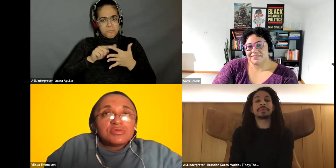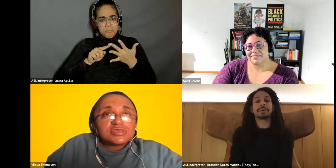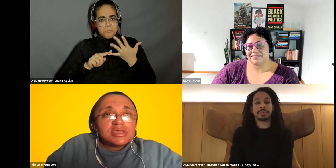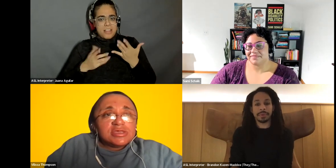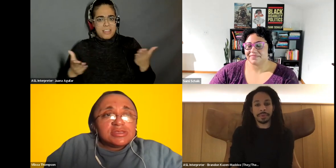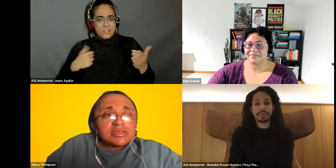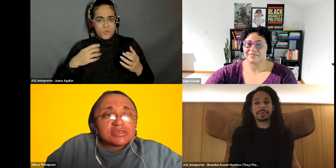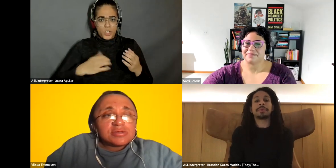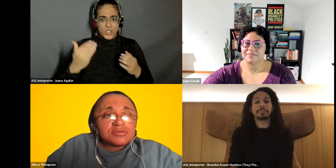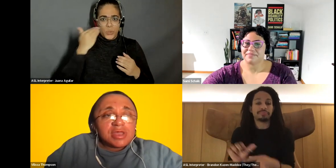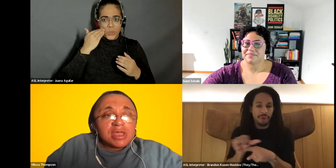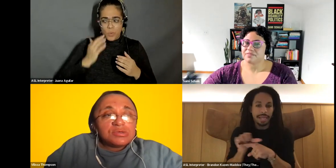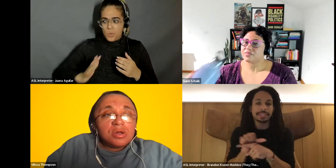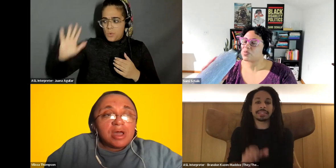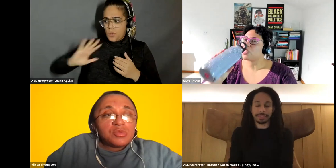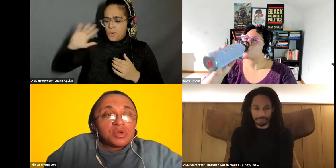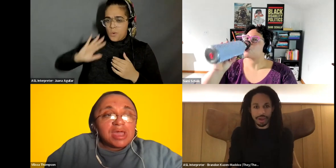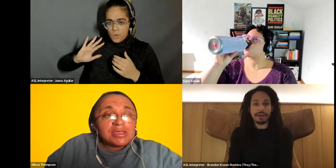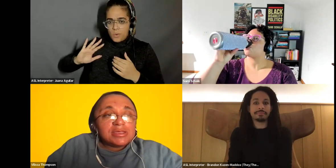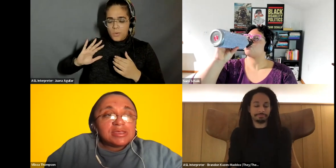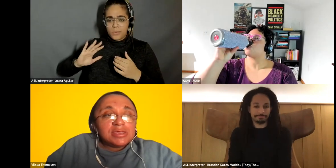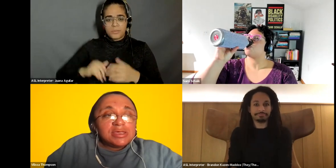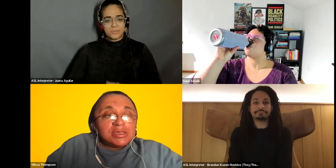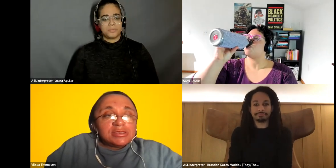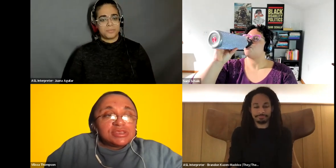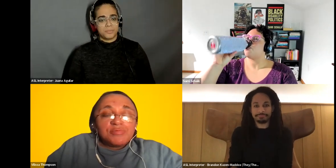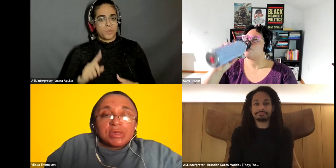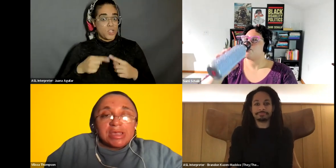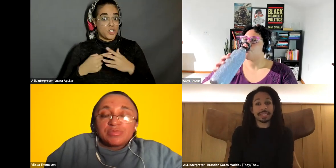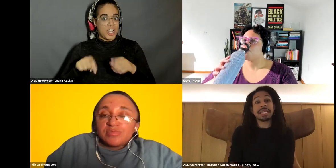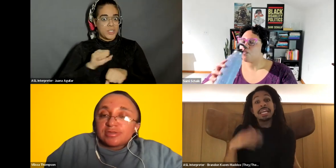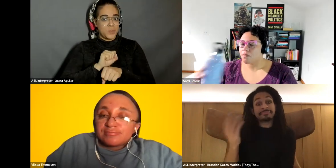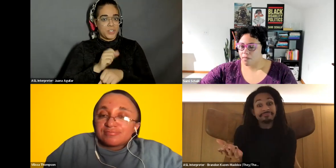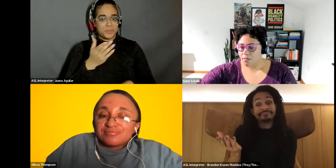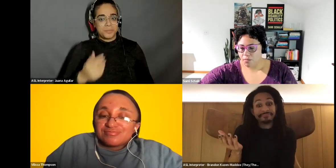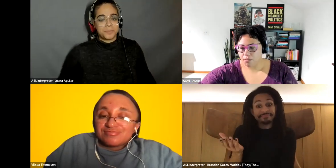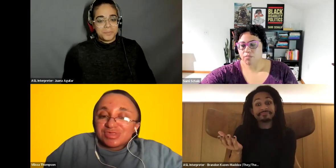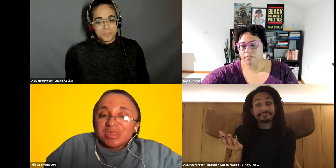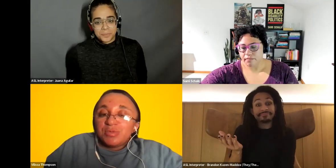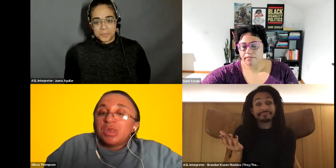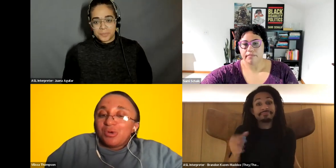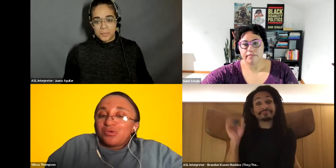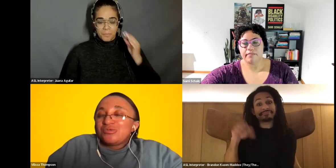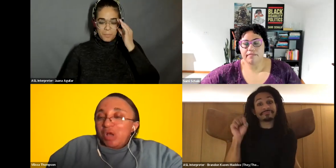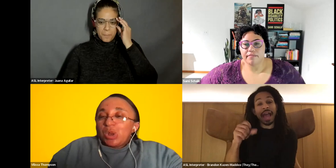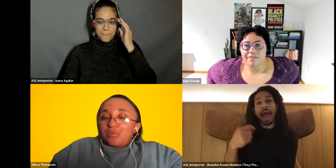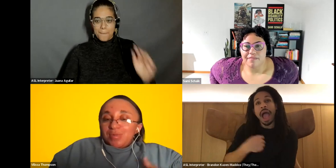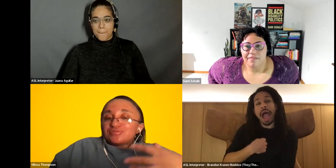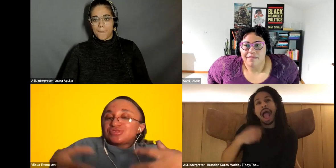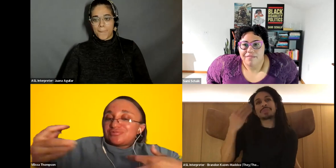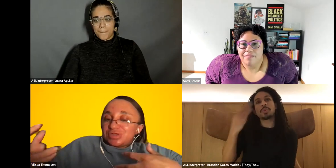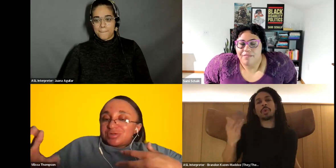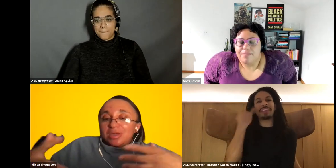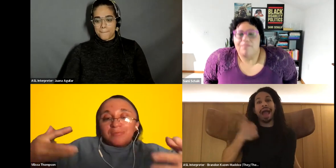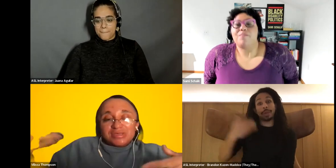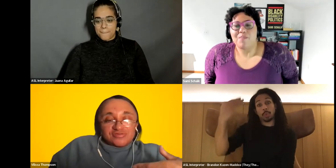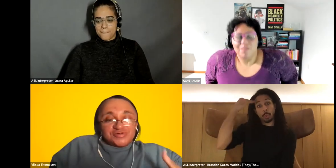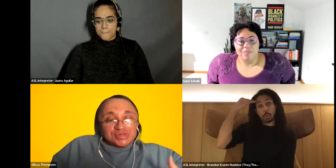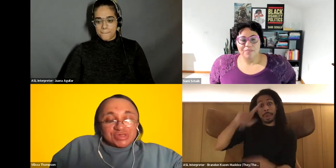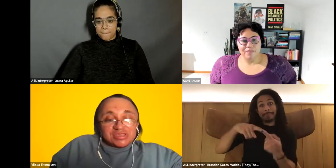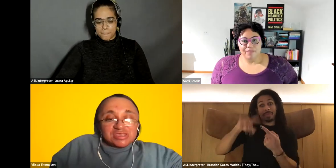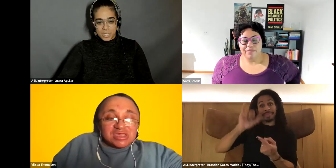Vilissa Thompson: I'm saying necessarily what I knew about, but what I get better implemented can I say we know a little bit about safe care what makes us feel good.